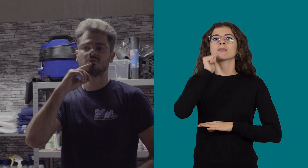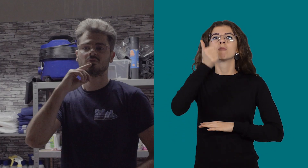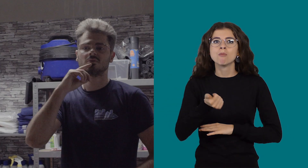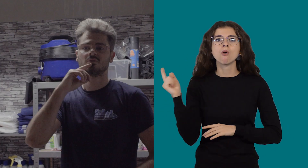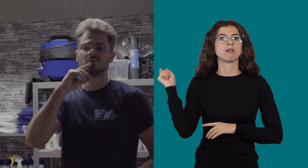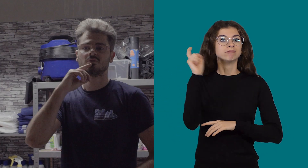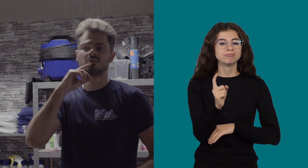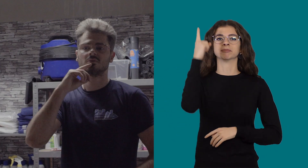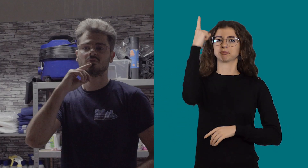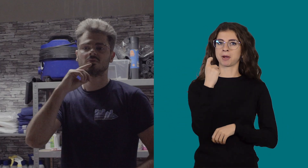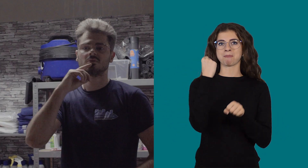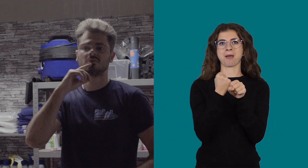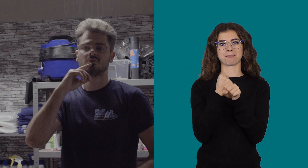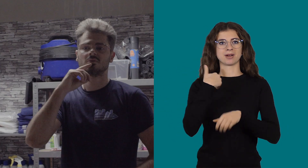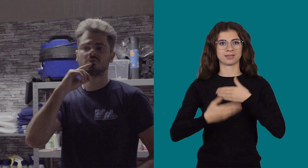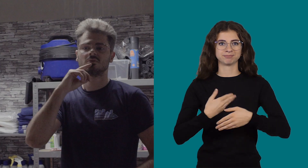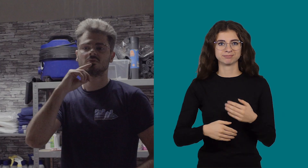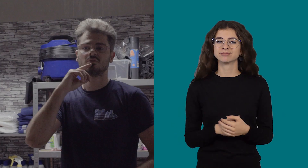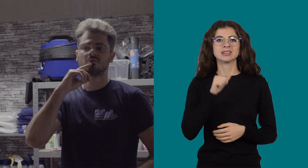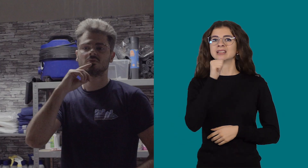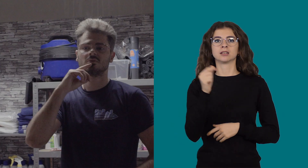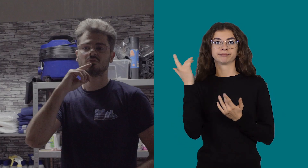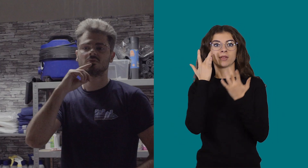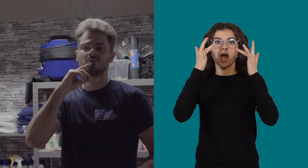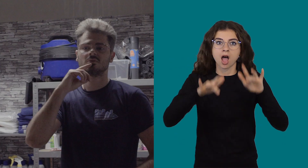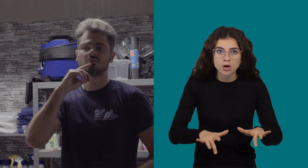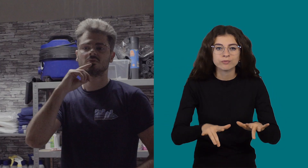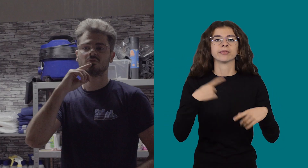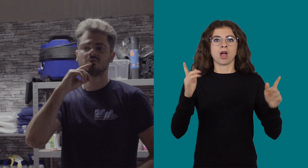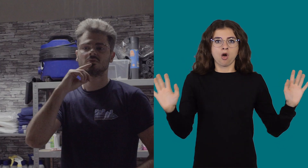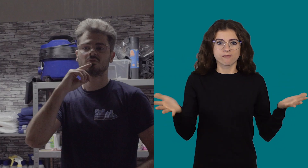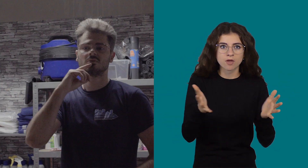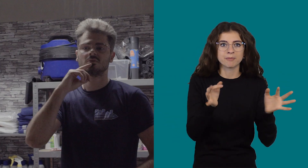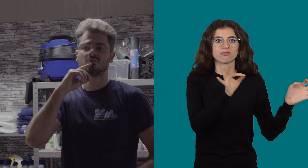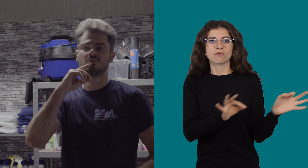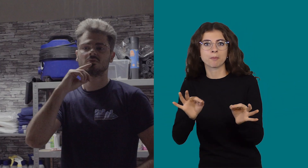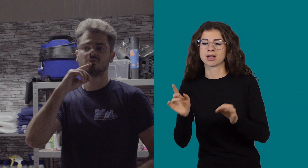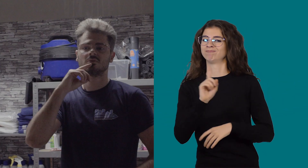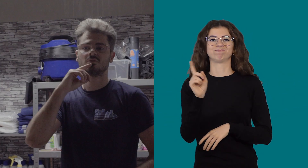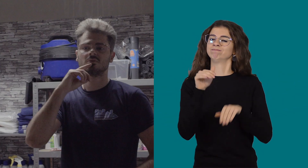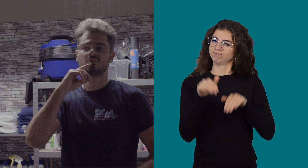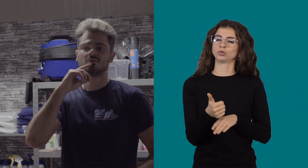To start his work well the next day, everything has to be neatly ready. It shouldn't be the case when he arrives, he first has to clean up and prepare everything.